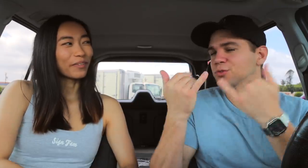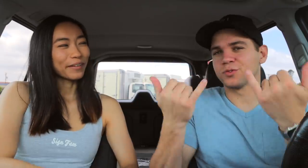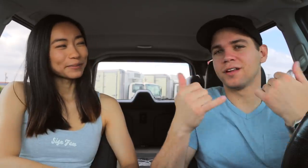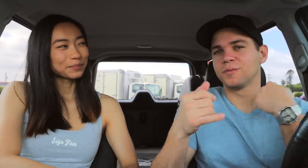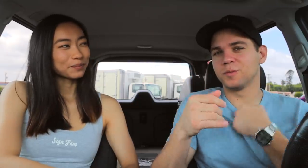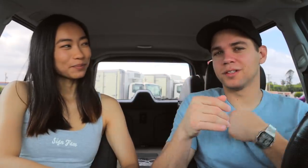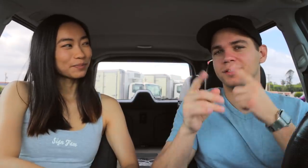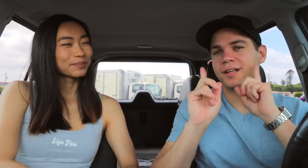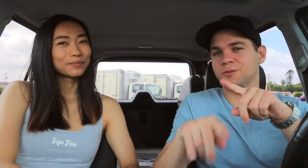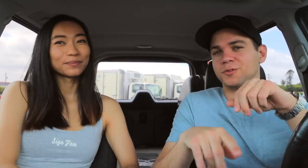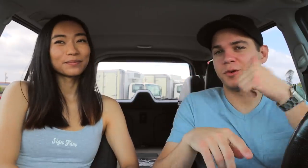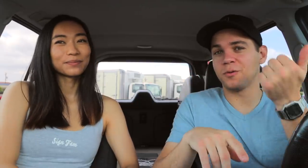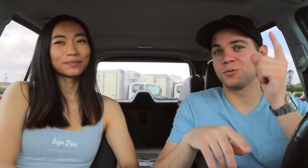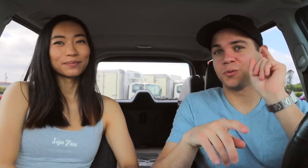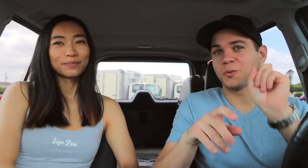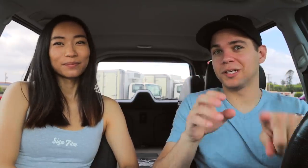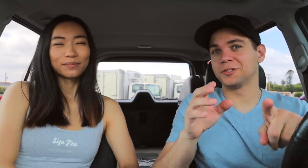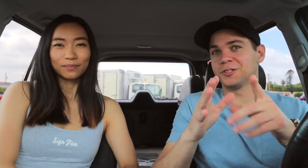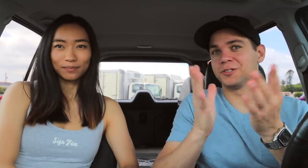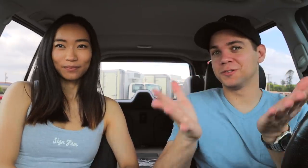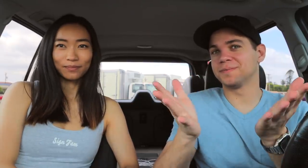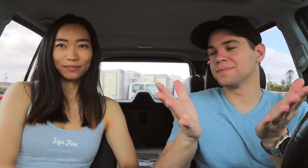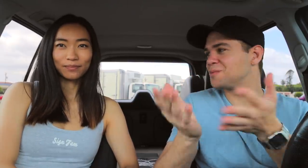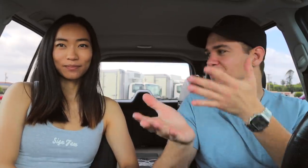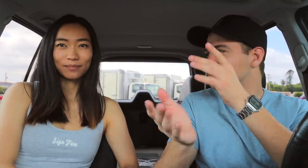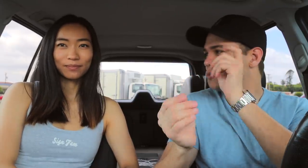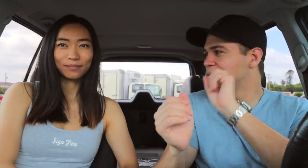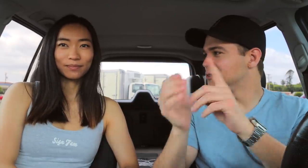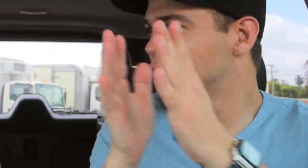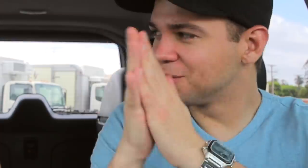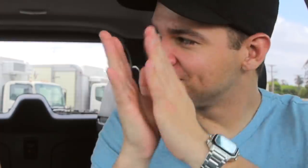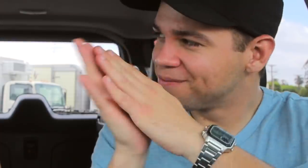Today we answer another question! What question?